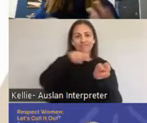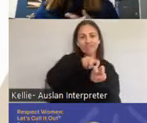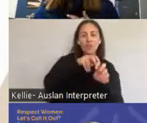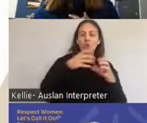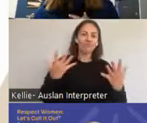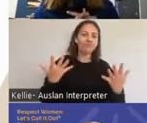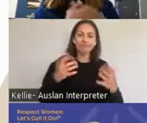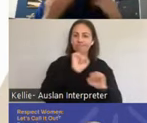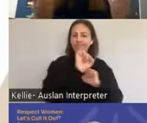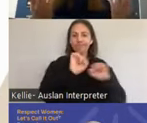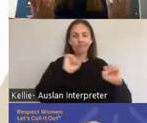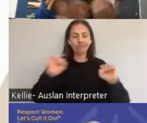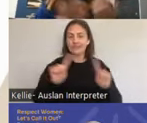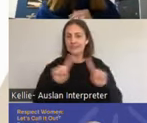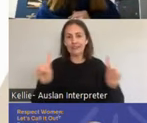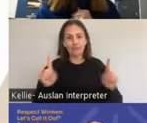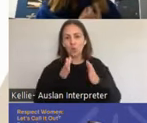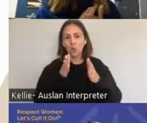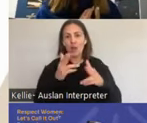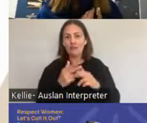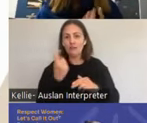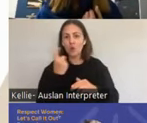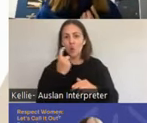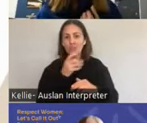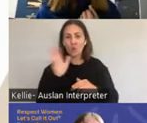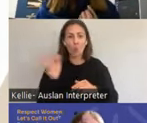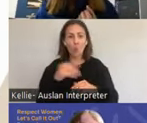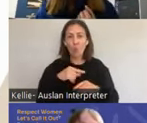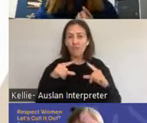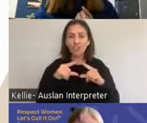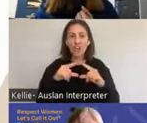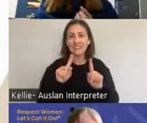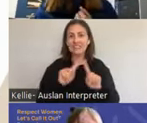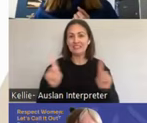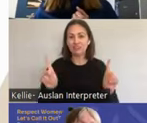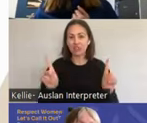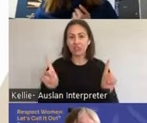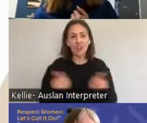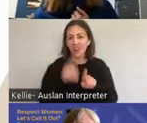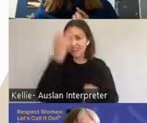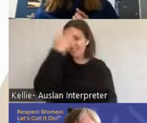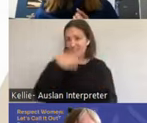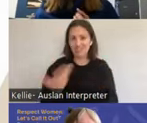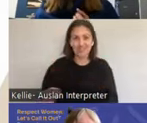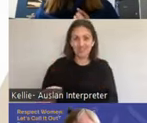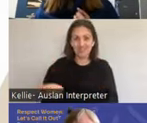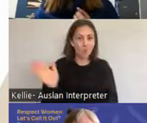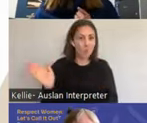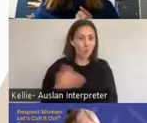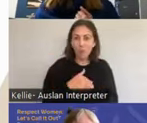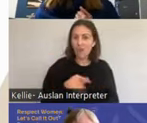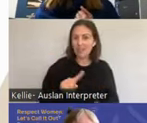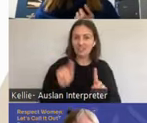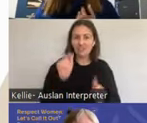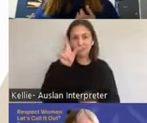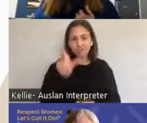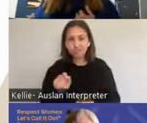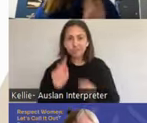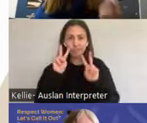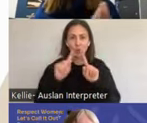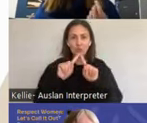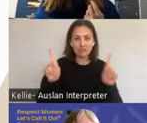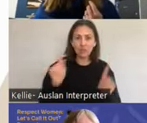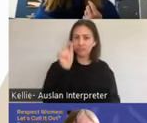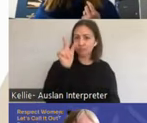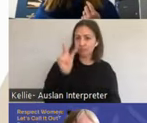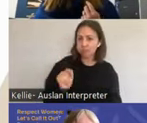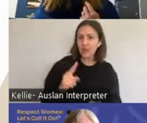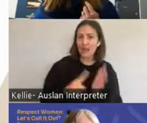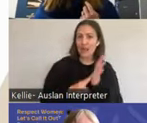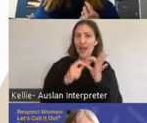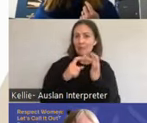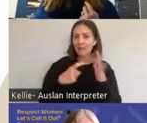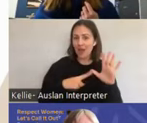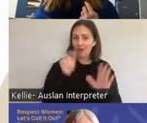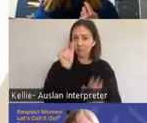Every vulva is unique as someone's face. And are all different. The labia, so the inner labia, in